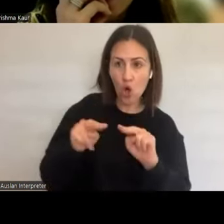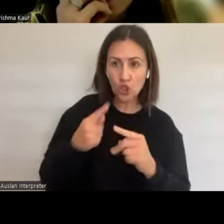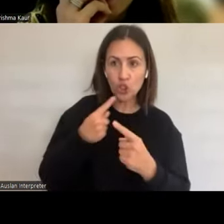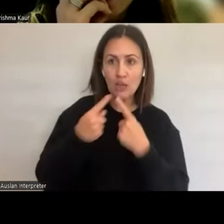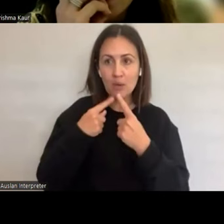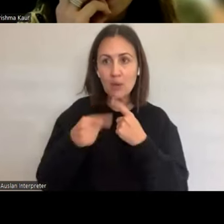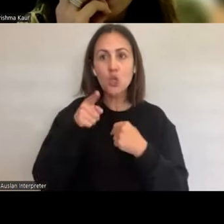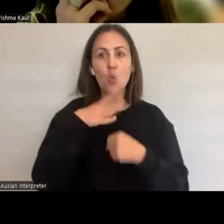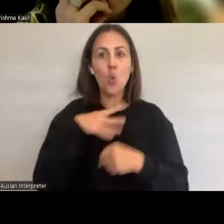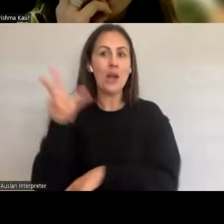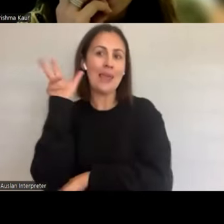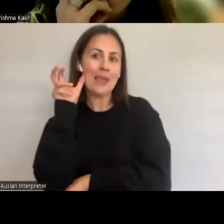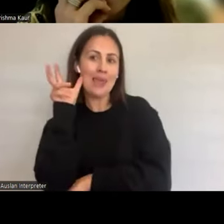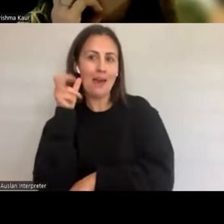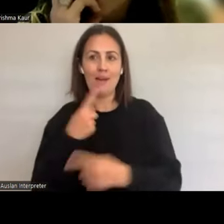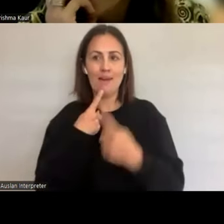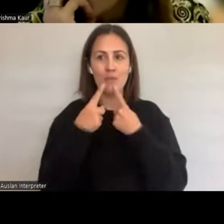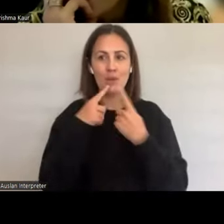do you want to talk about it or do you want to do something else?